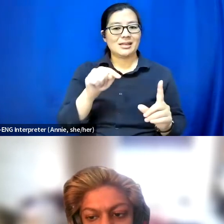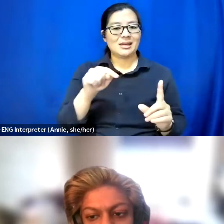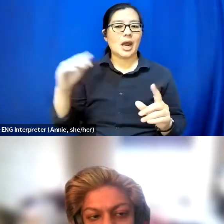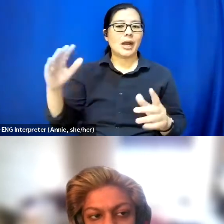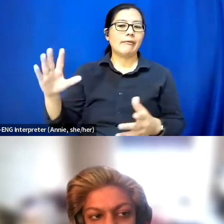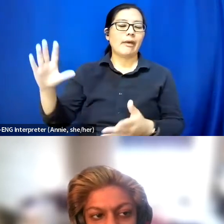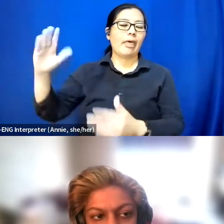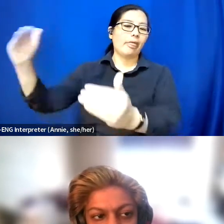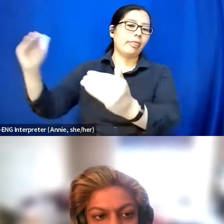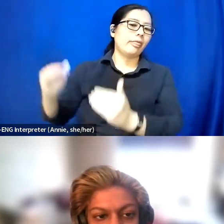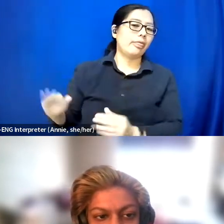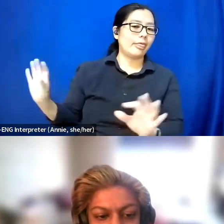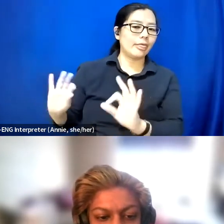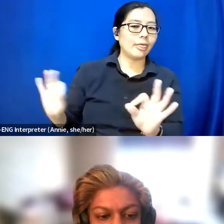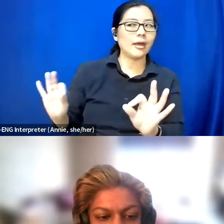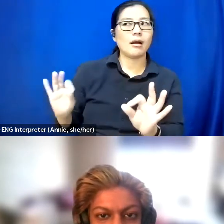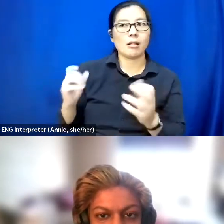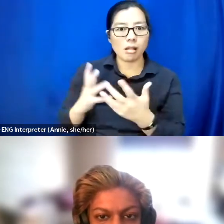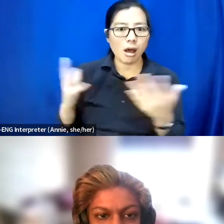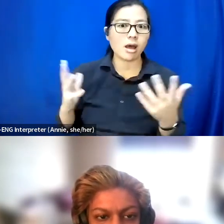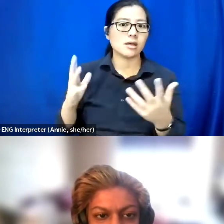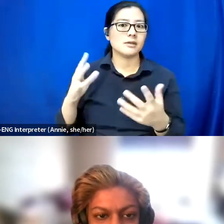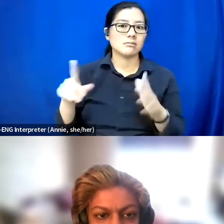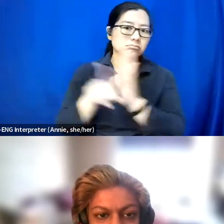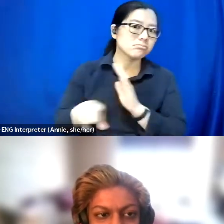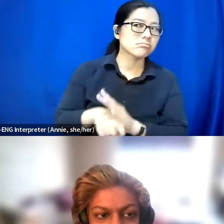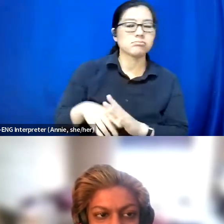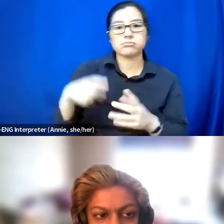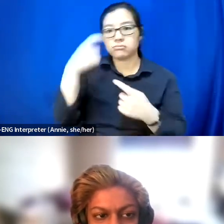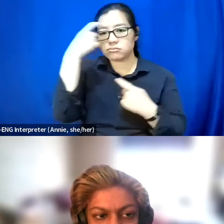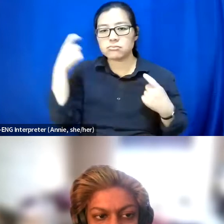educator, just to being a disabled person. We do say that a lot.